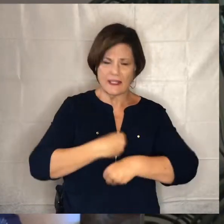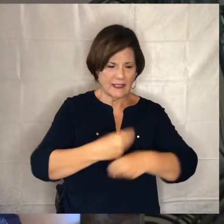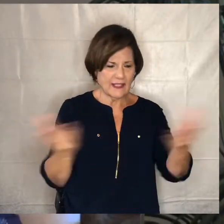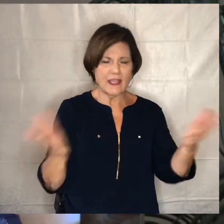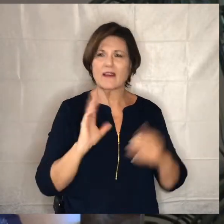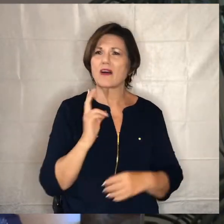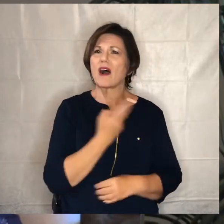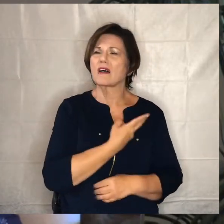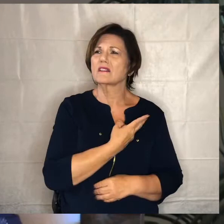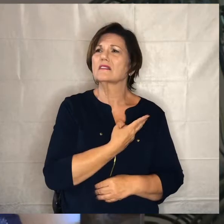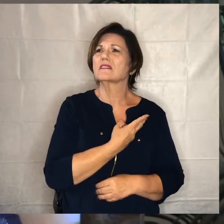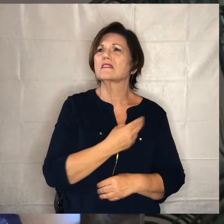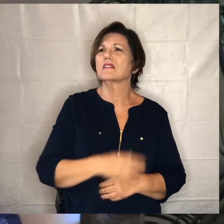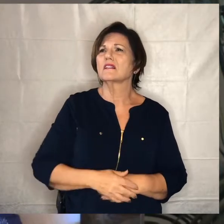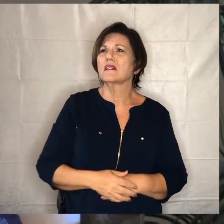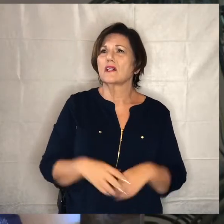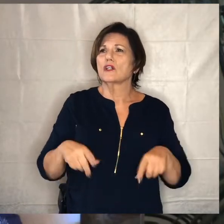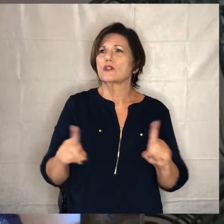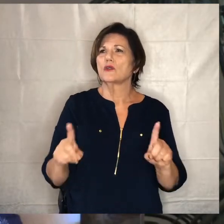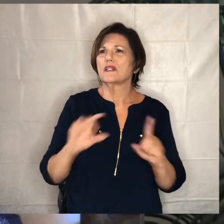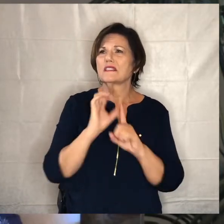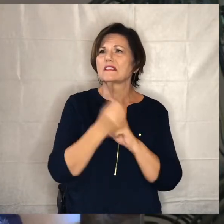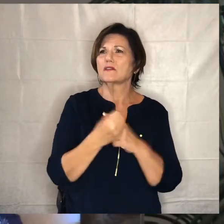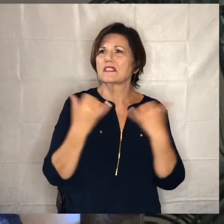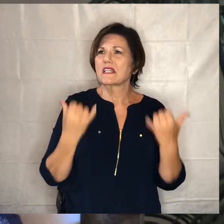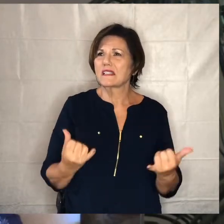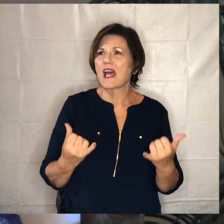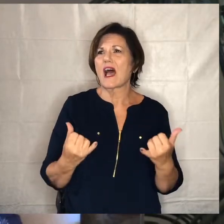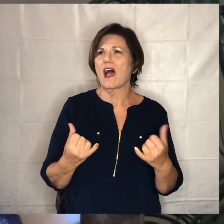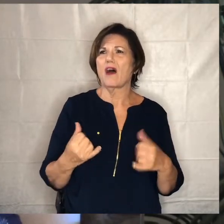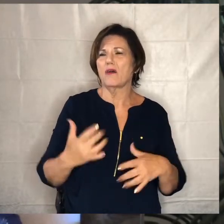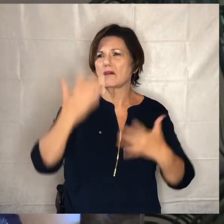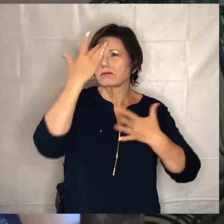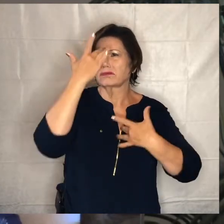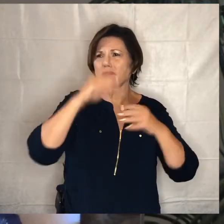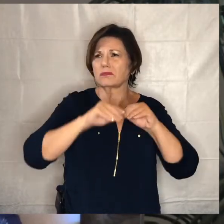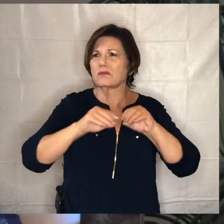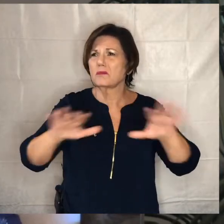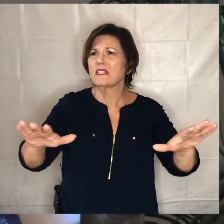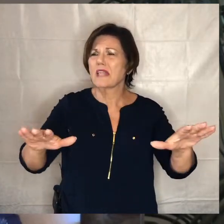and that lord even in this time of pandemic